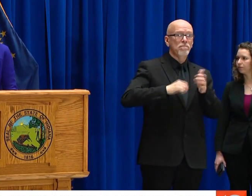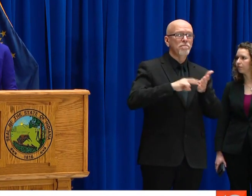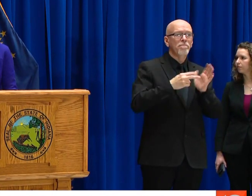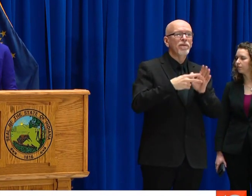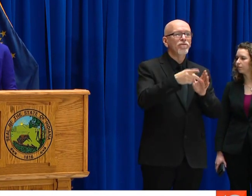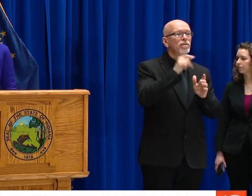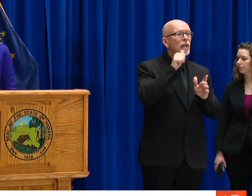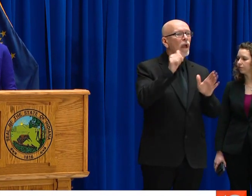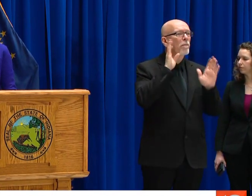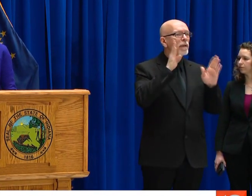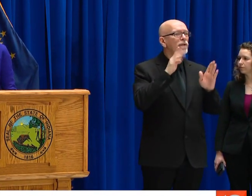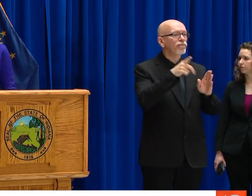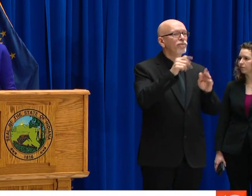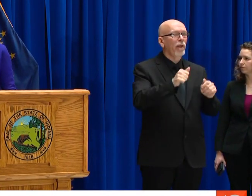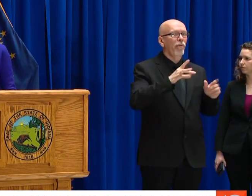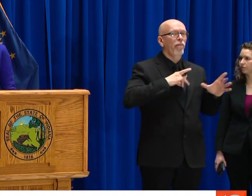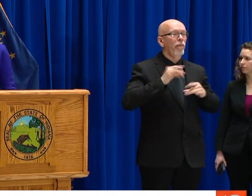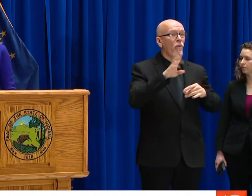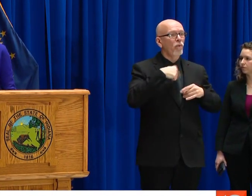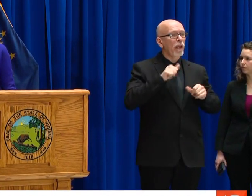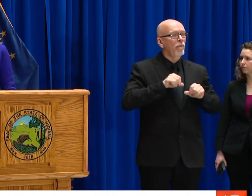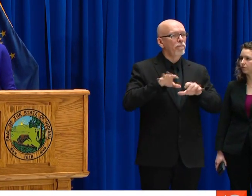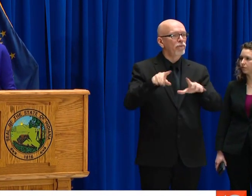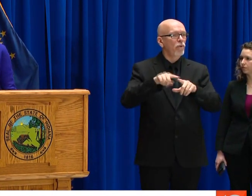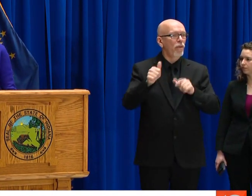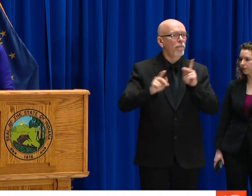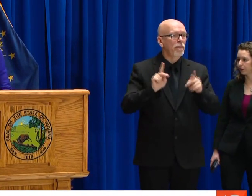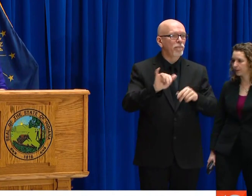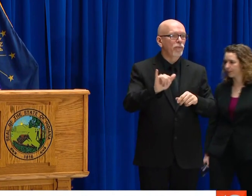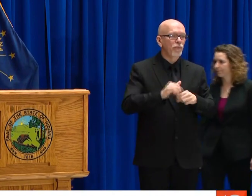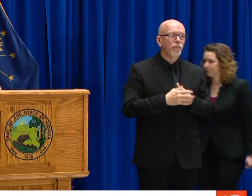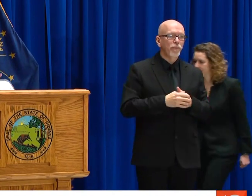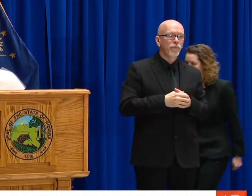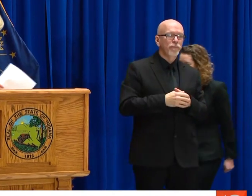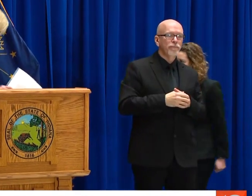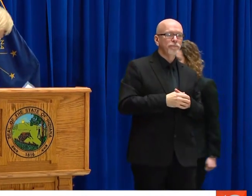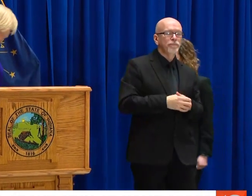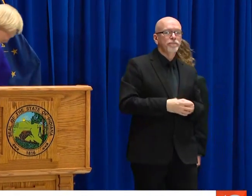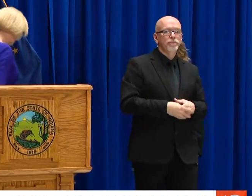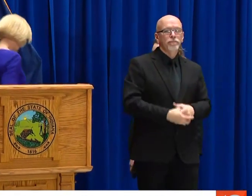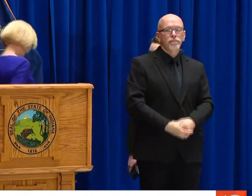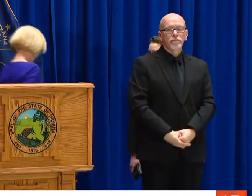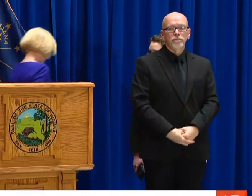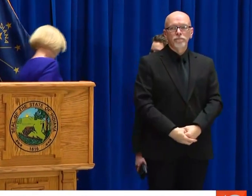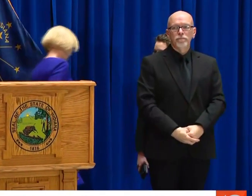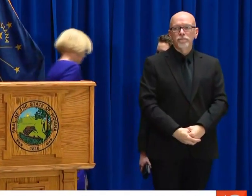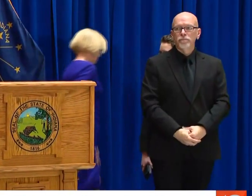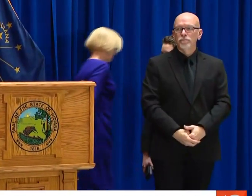AND WE WON'T UNDERSTAND WHY THEY WOULD HAVE MORE PROBLEM THAN ANOTHER ONE. WHEN YOU FEEL INVINCIBLE, YOU'RE NOT REALLY PAYING ATTENTION TO